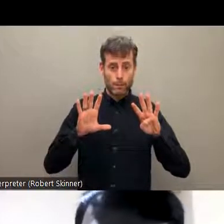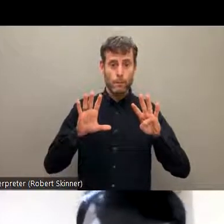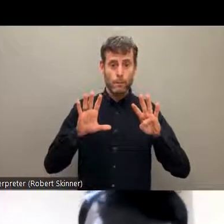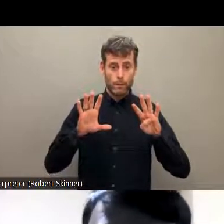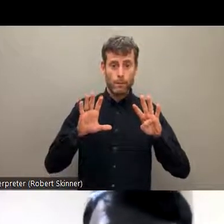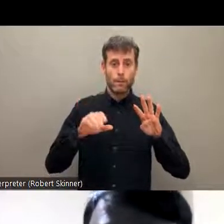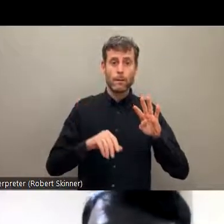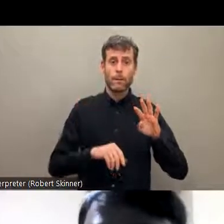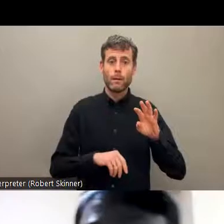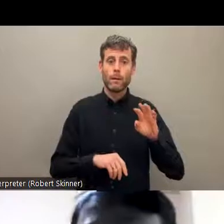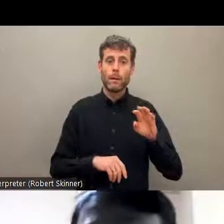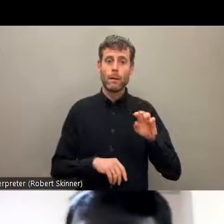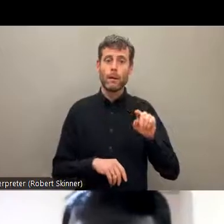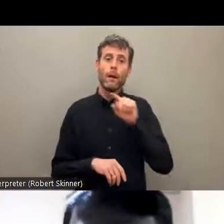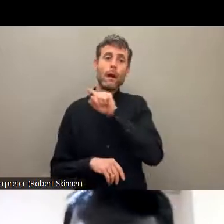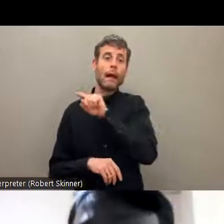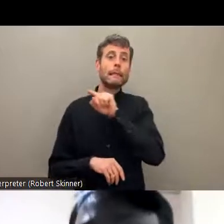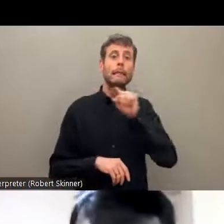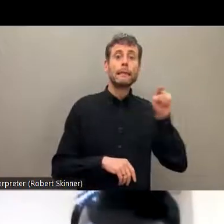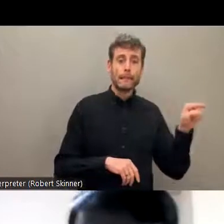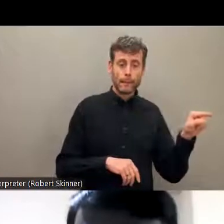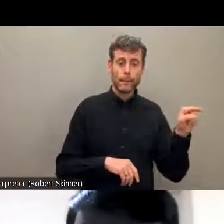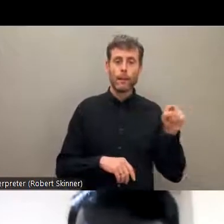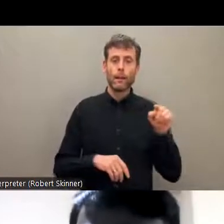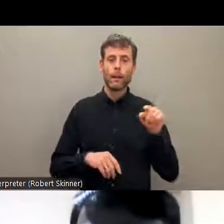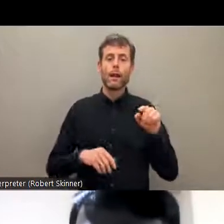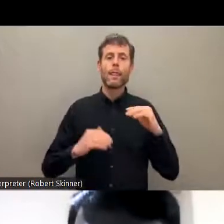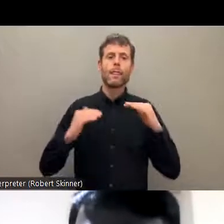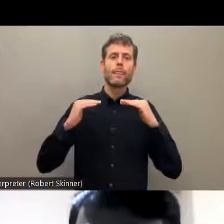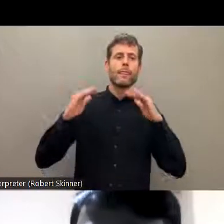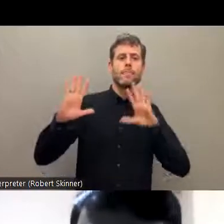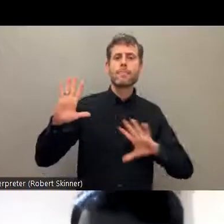from Dalit community representing in the national